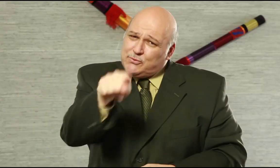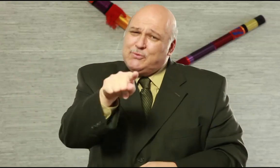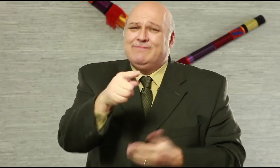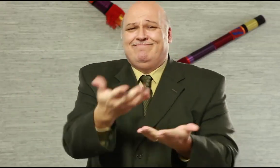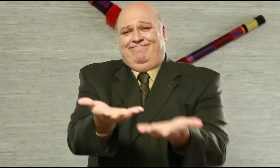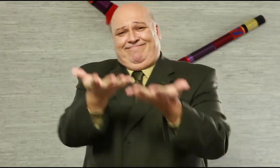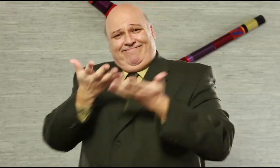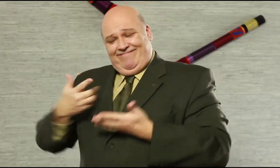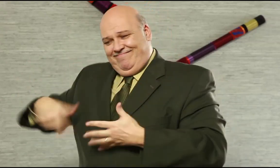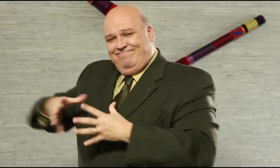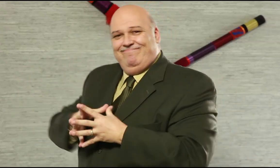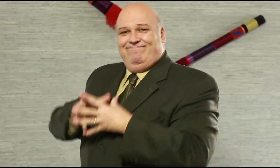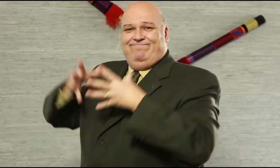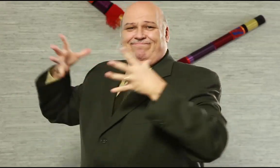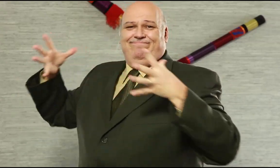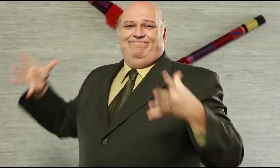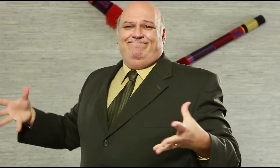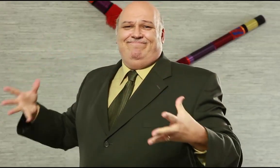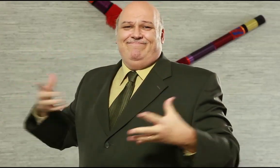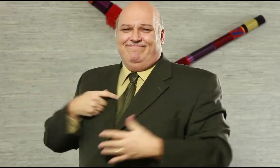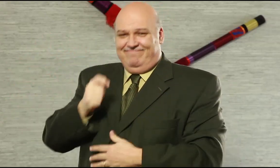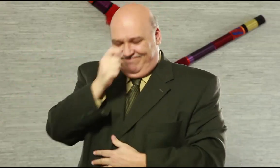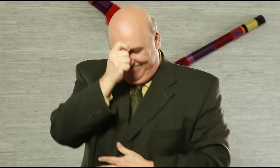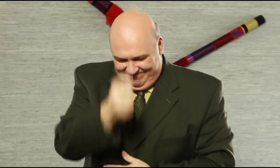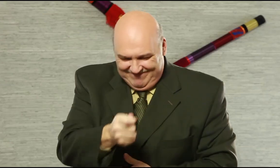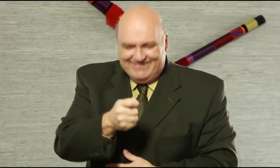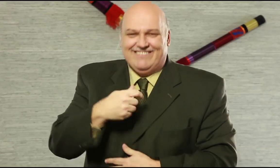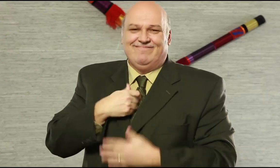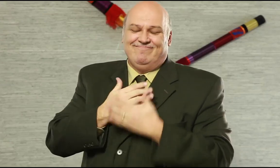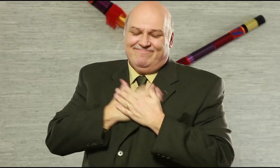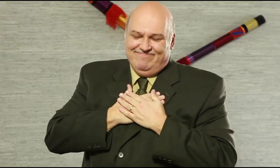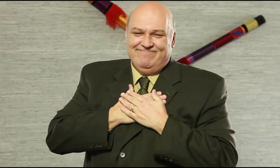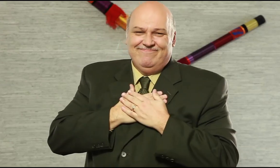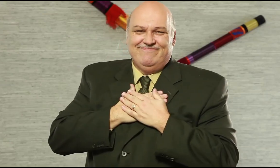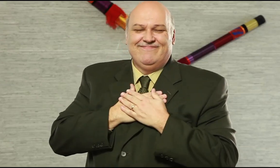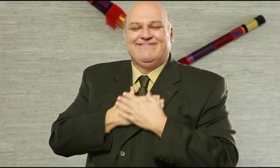the world that made it possible and I salute you!